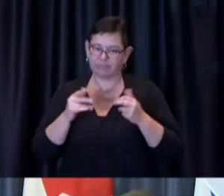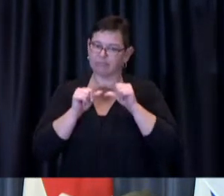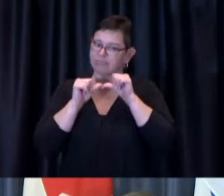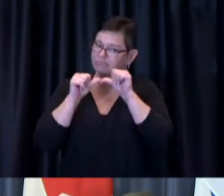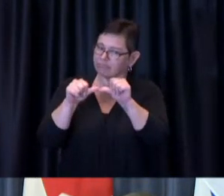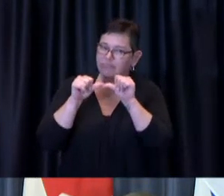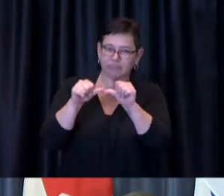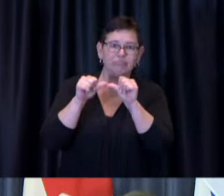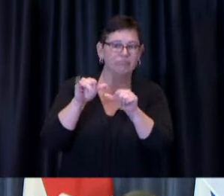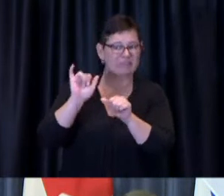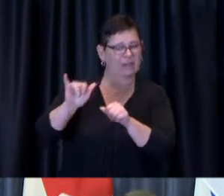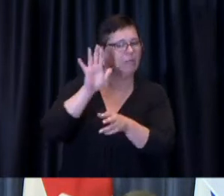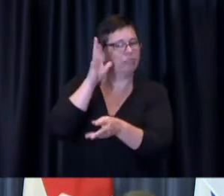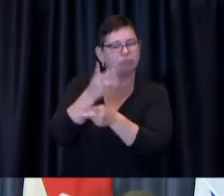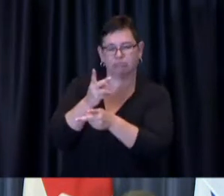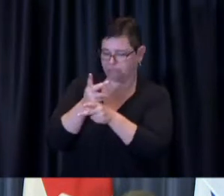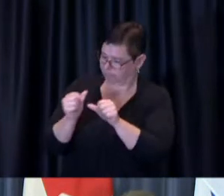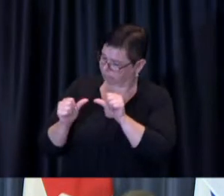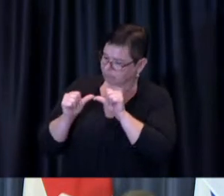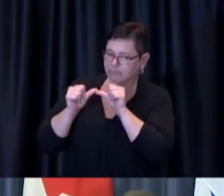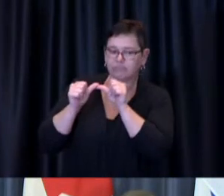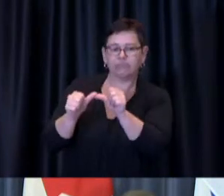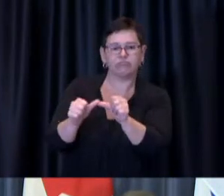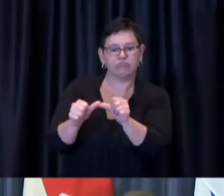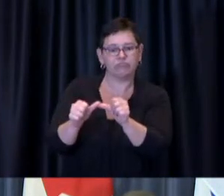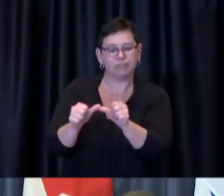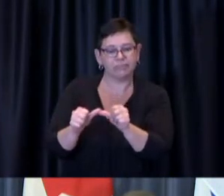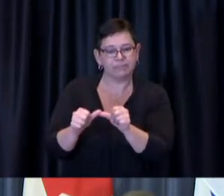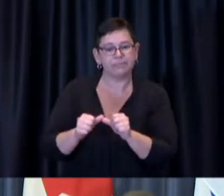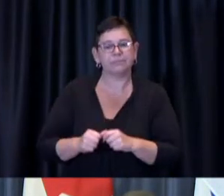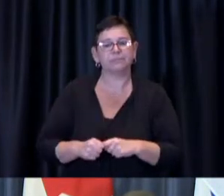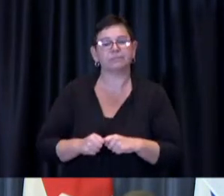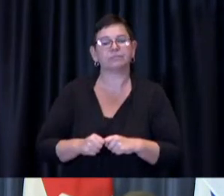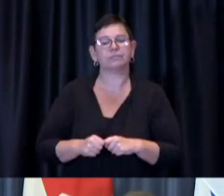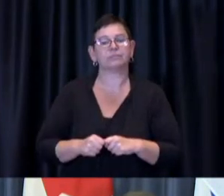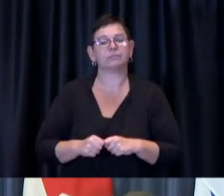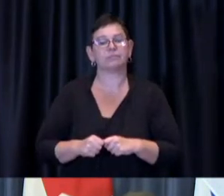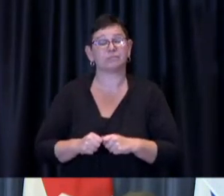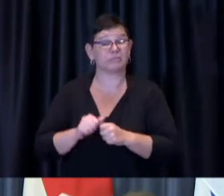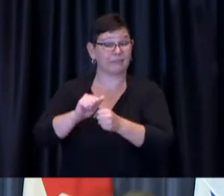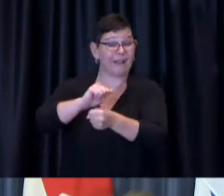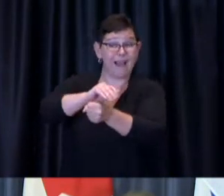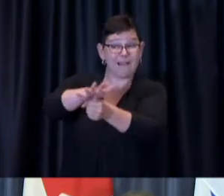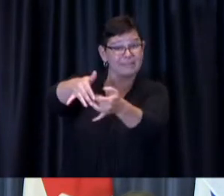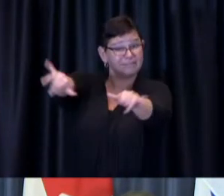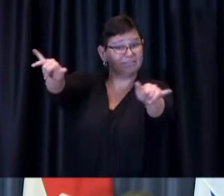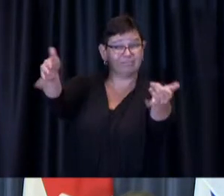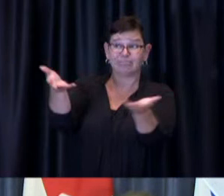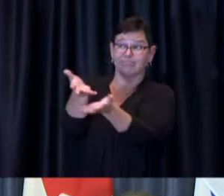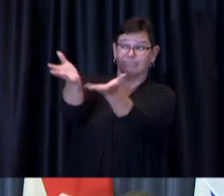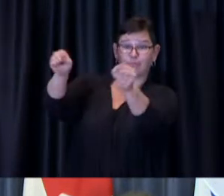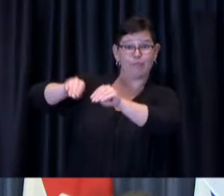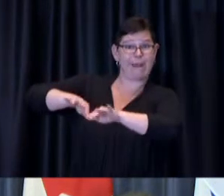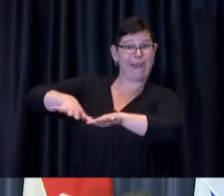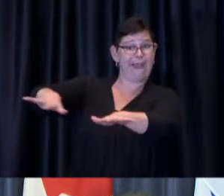understand of COVID-19 transmission so you know as we continue to learn about Delta variant and its